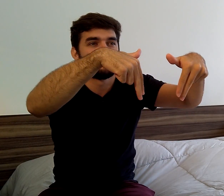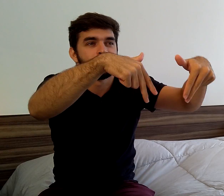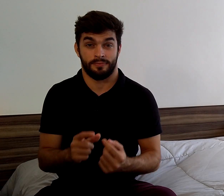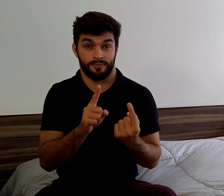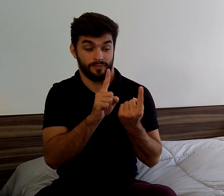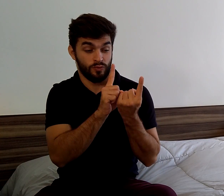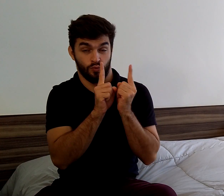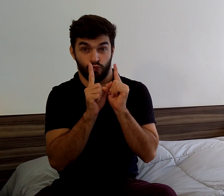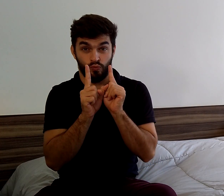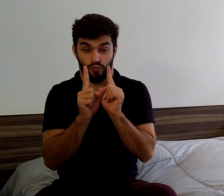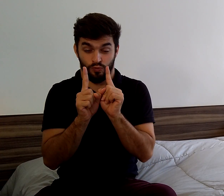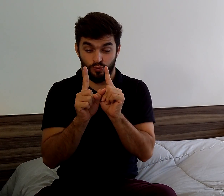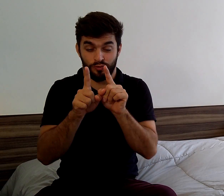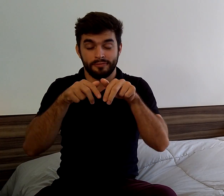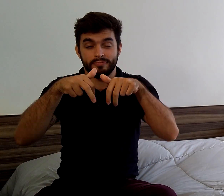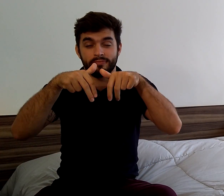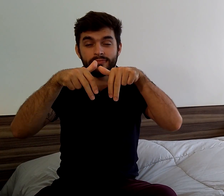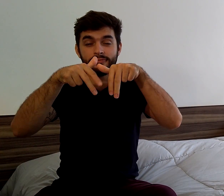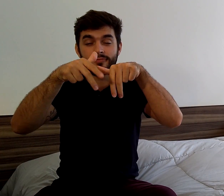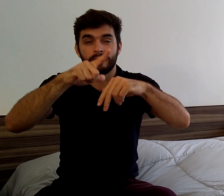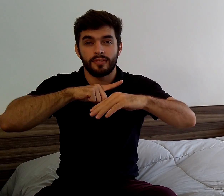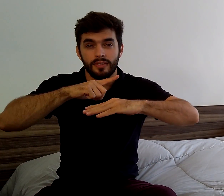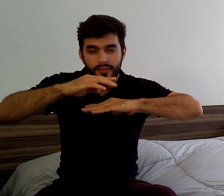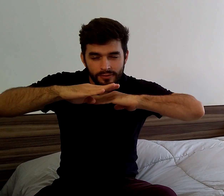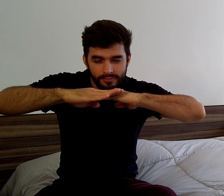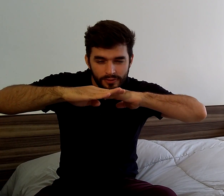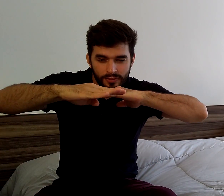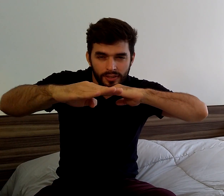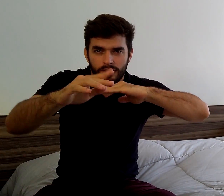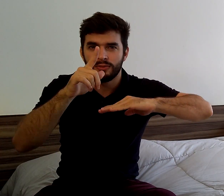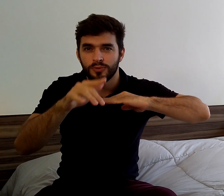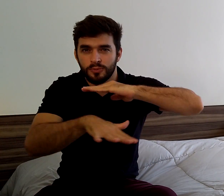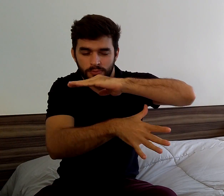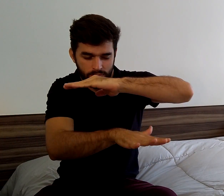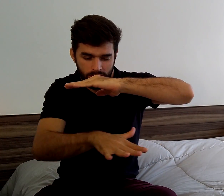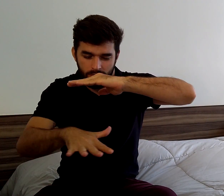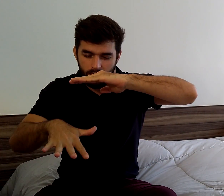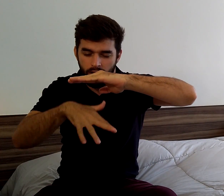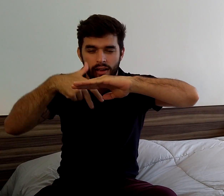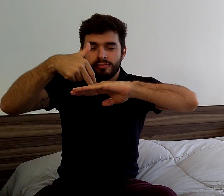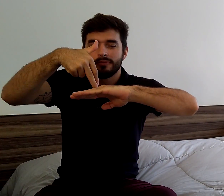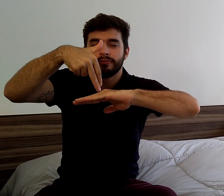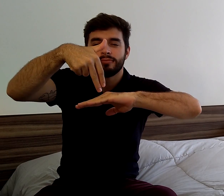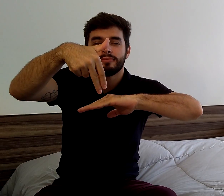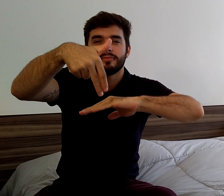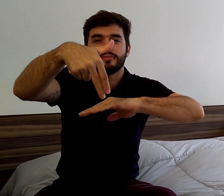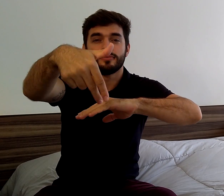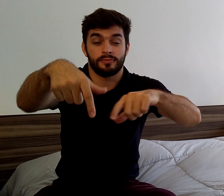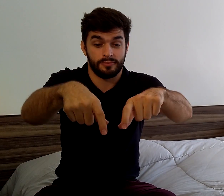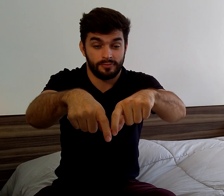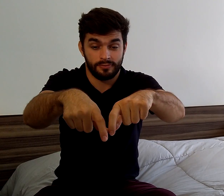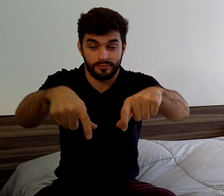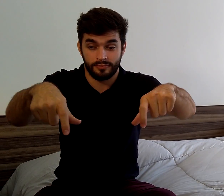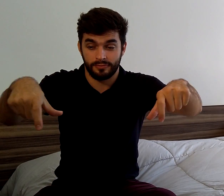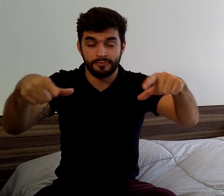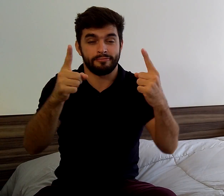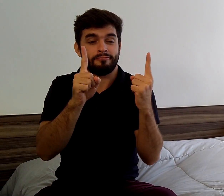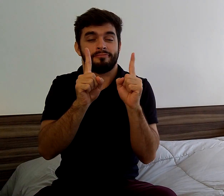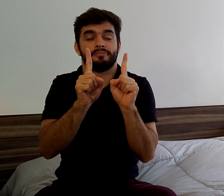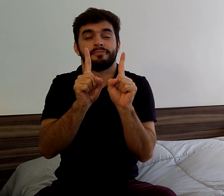We walked to a pier and we went to the end of it. There, she leaned against the railing.